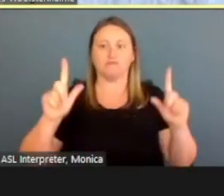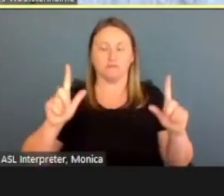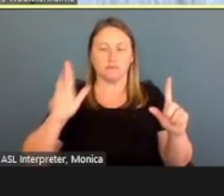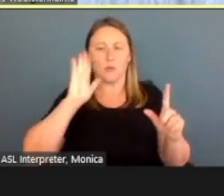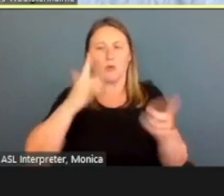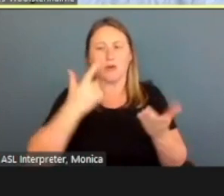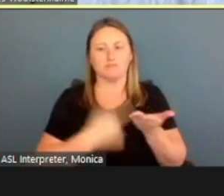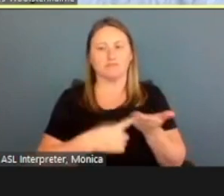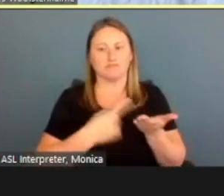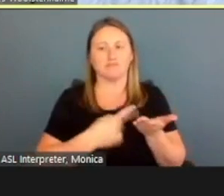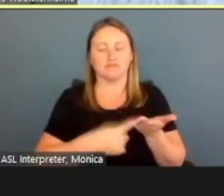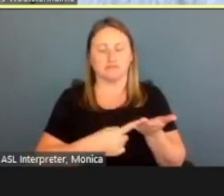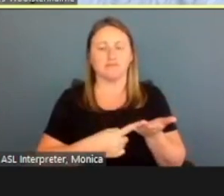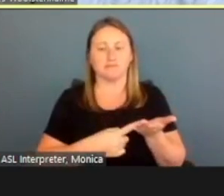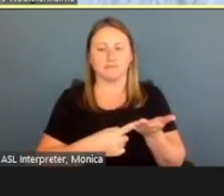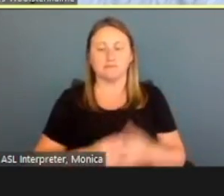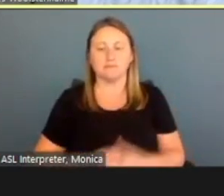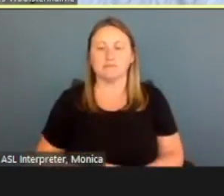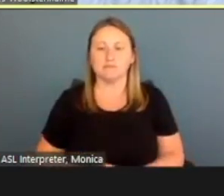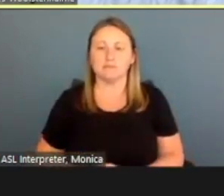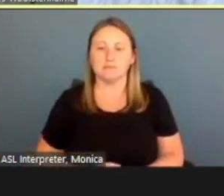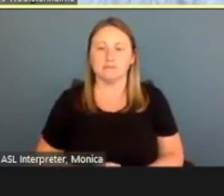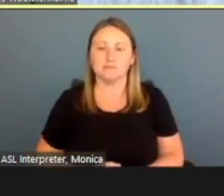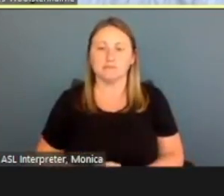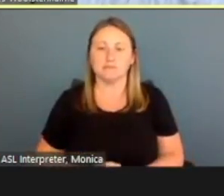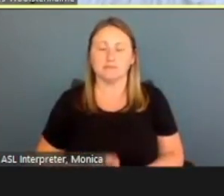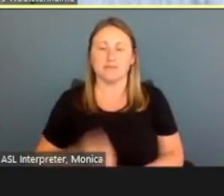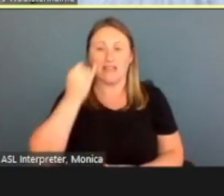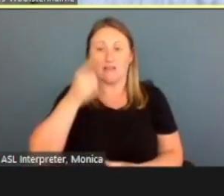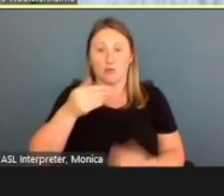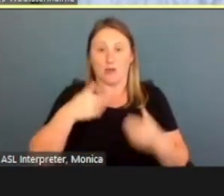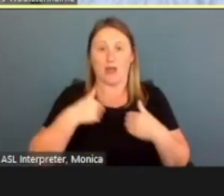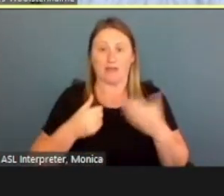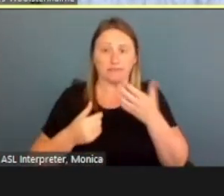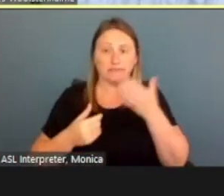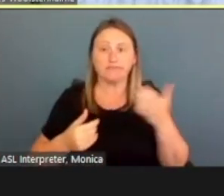For those, if you have a device, there's a QR code